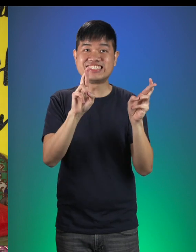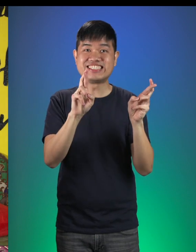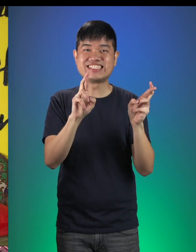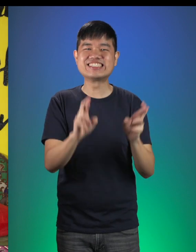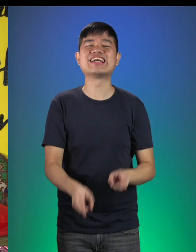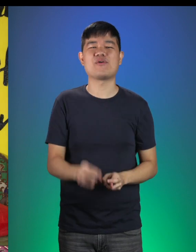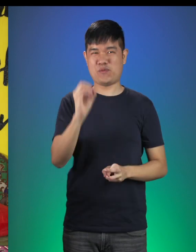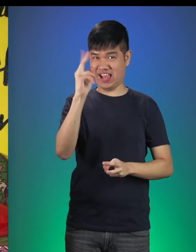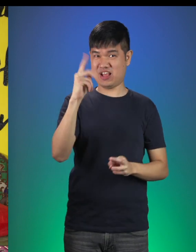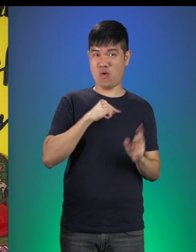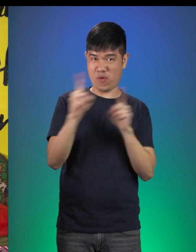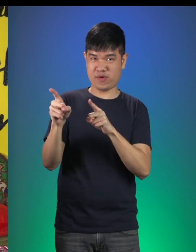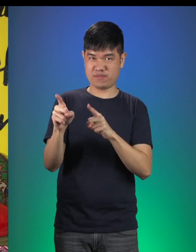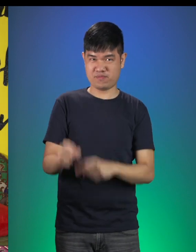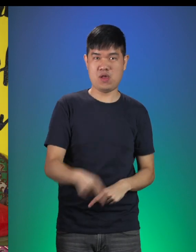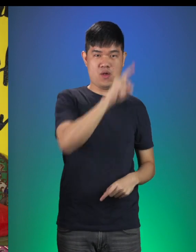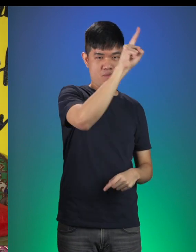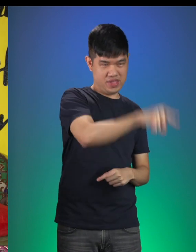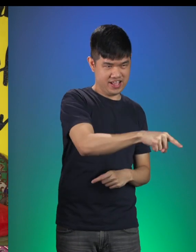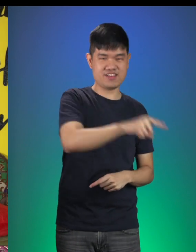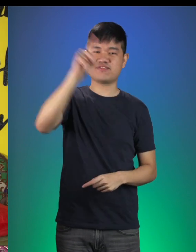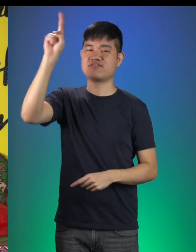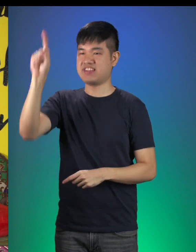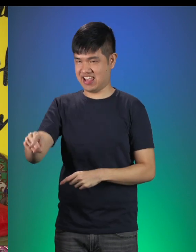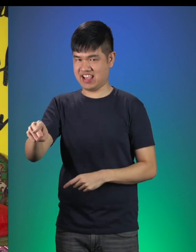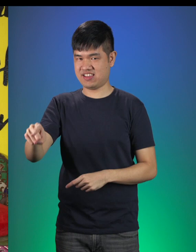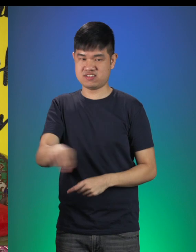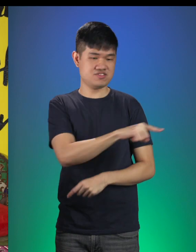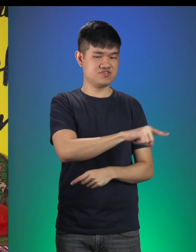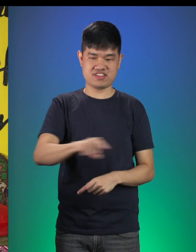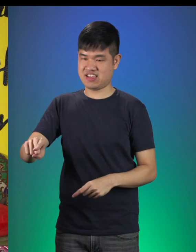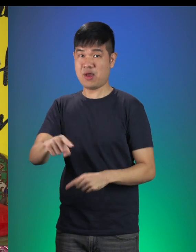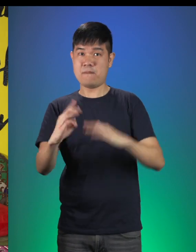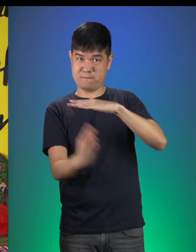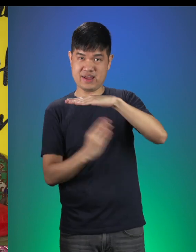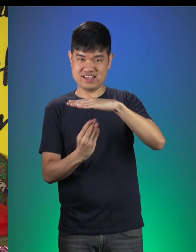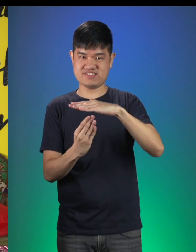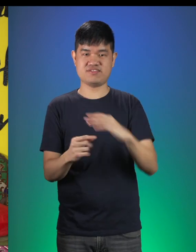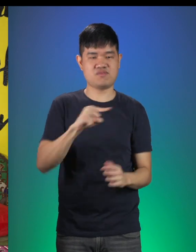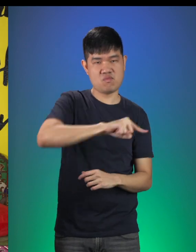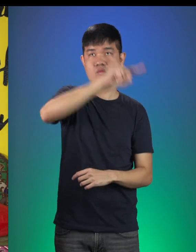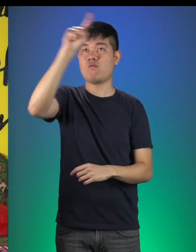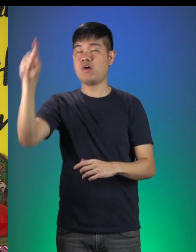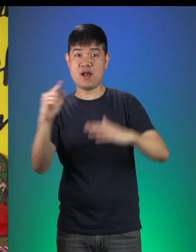Ok, here we go! [Draws on the screen] Here… here. The base of the cake... The top of the cake…